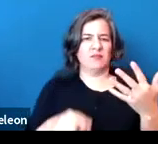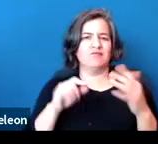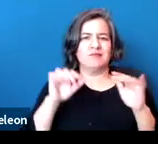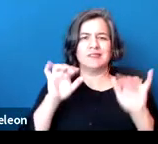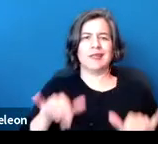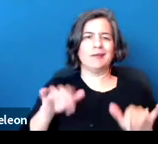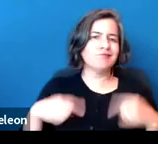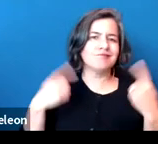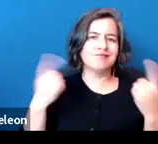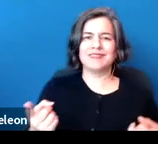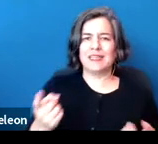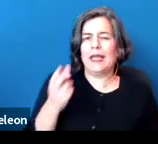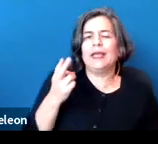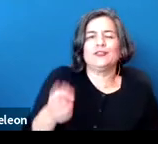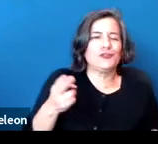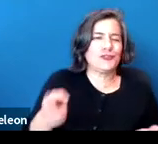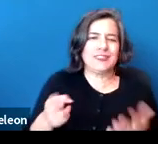and have a long track record of analysis.